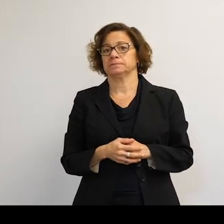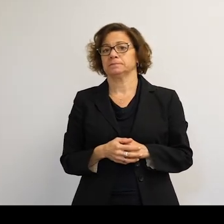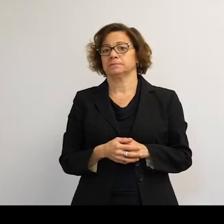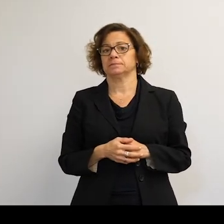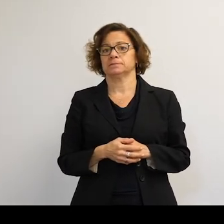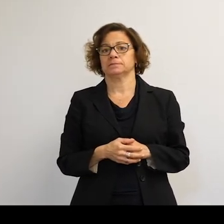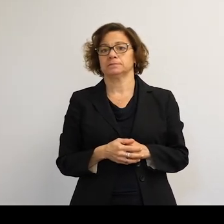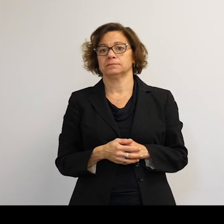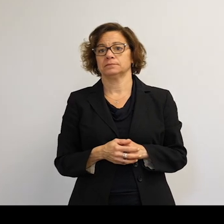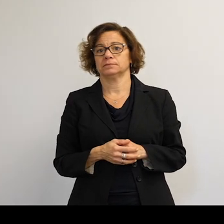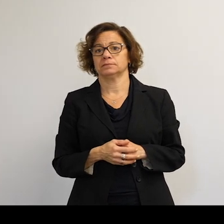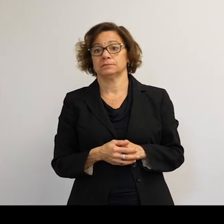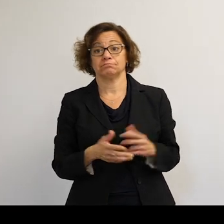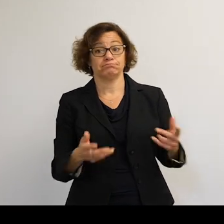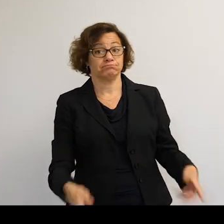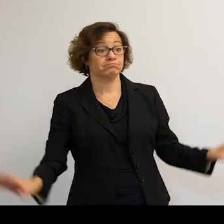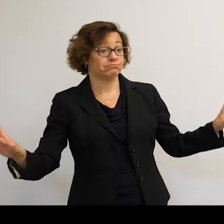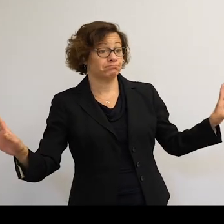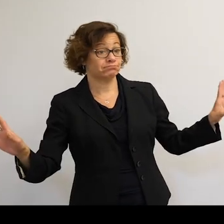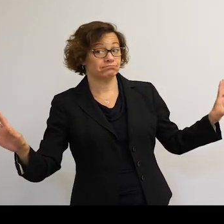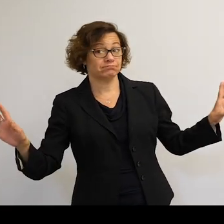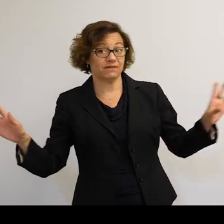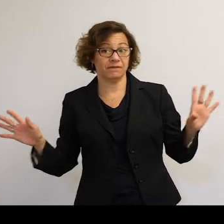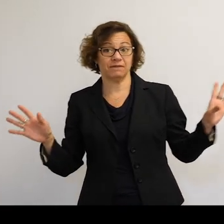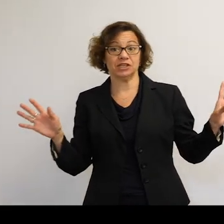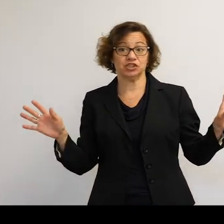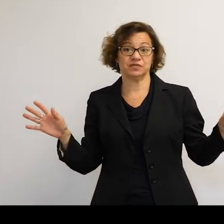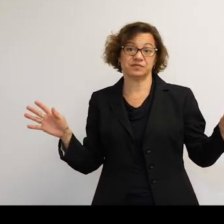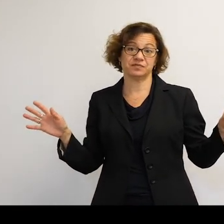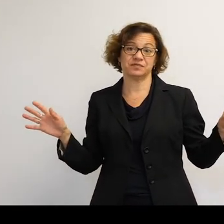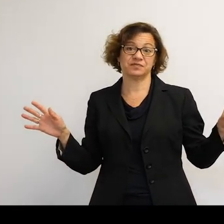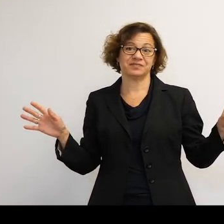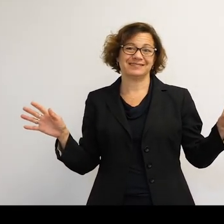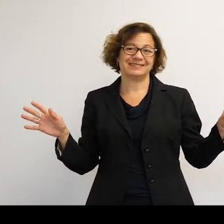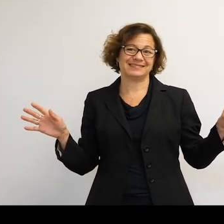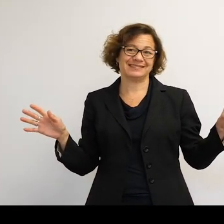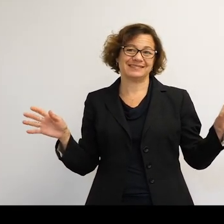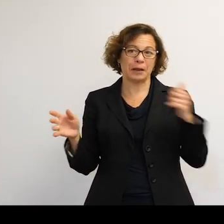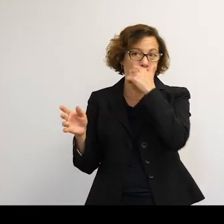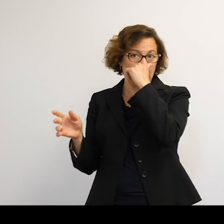OK. All right. No more questions? We'll see. This is really the last one.